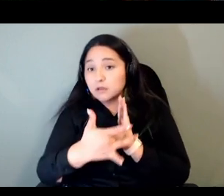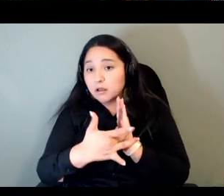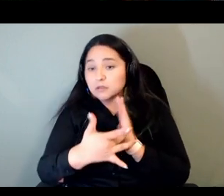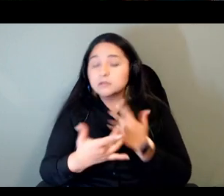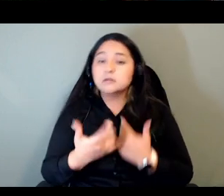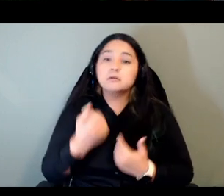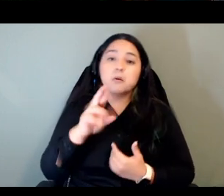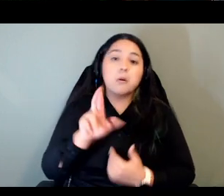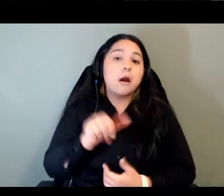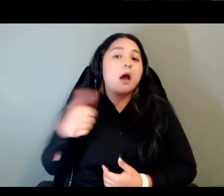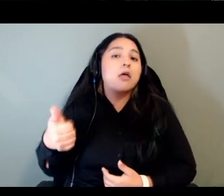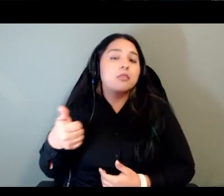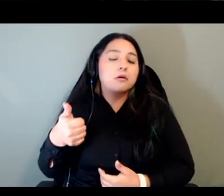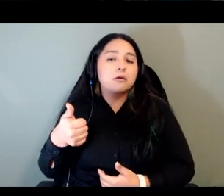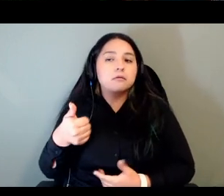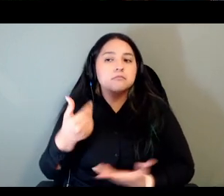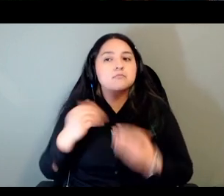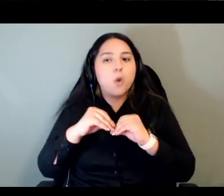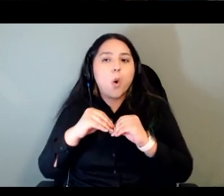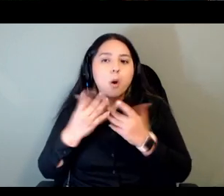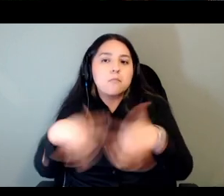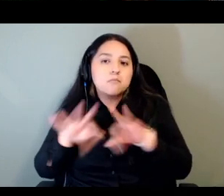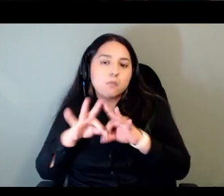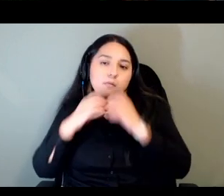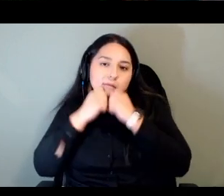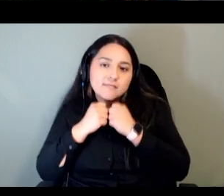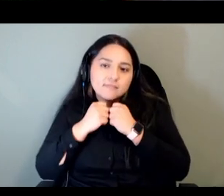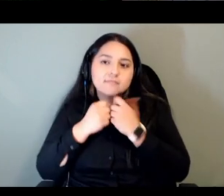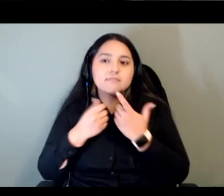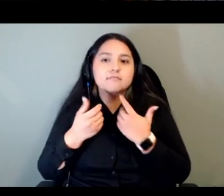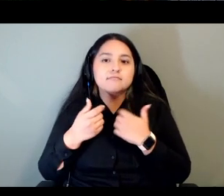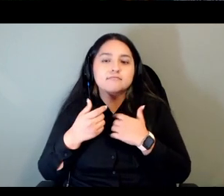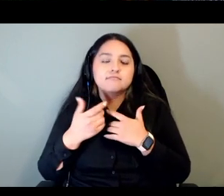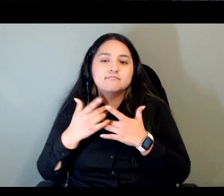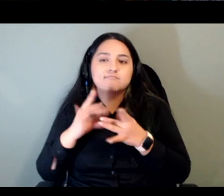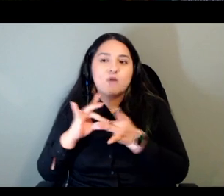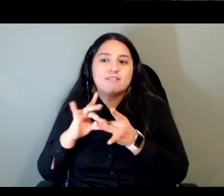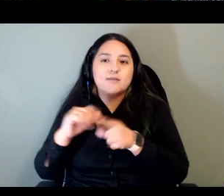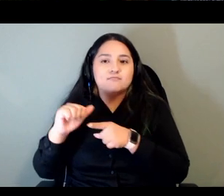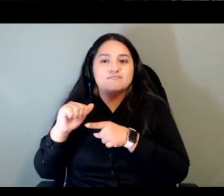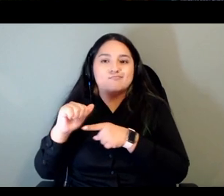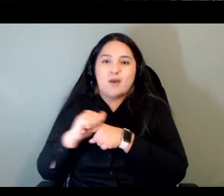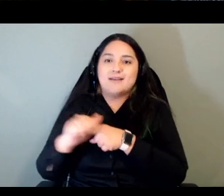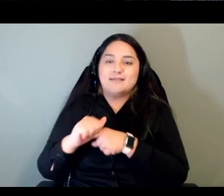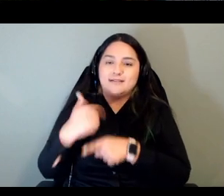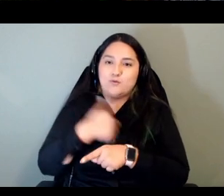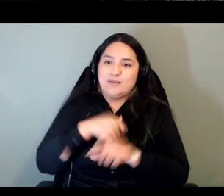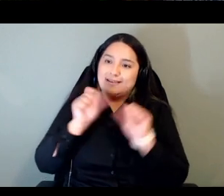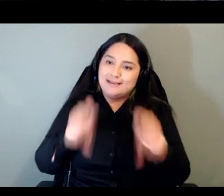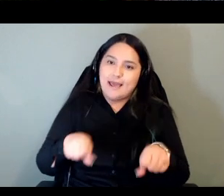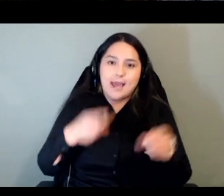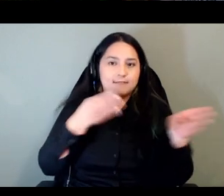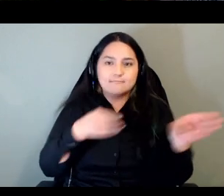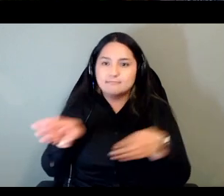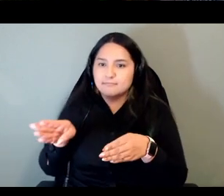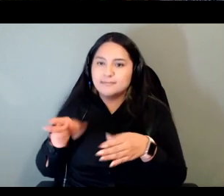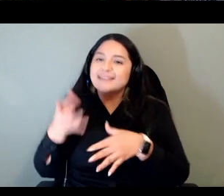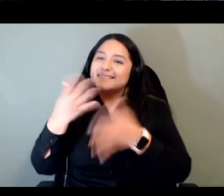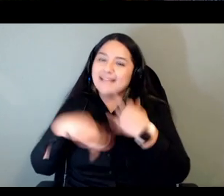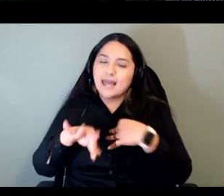and relevant practices that we can um look to um and not force ourselves into technology